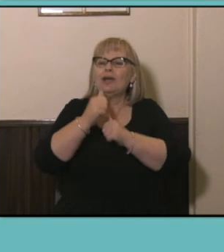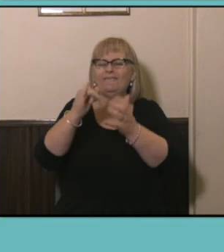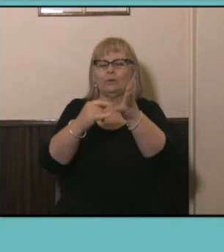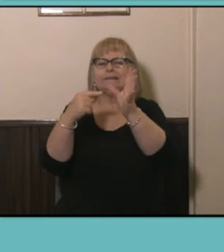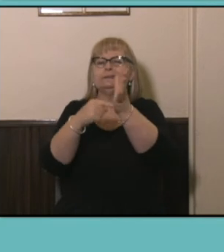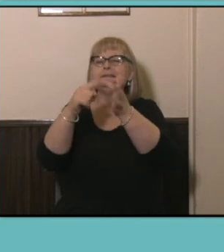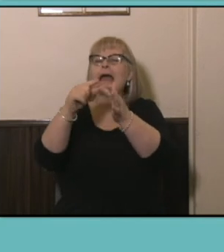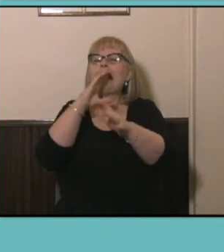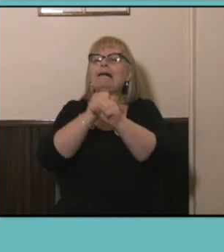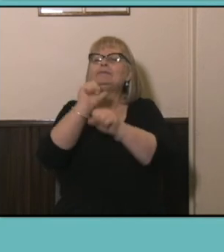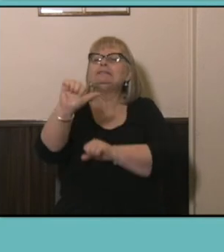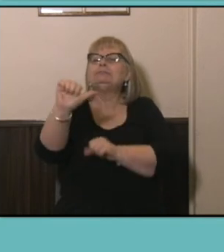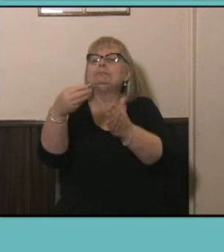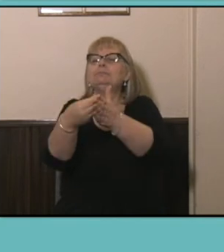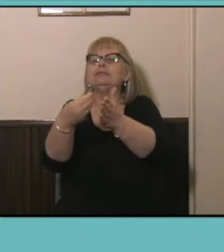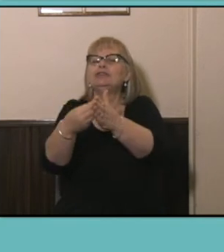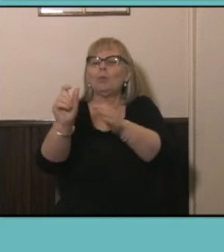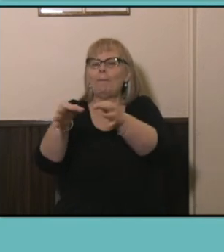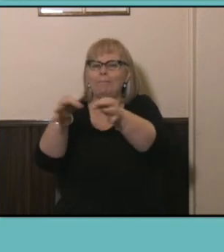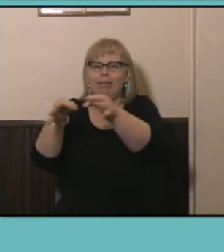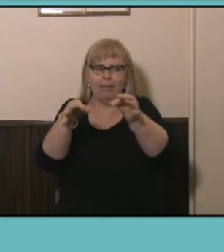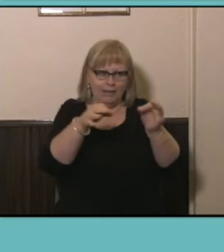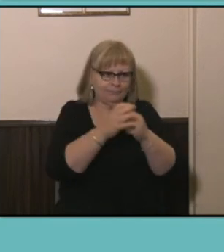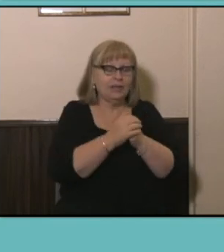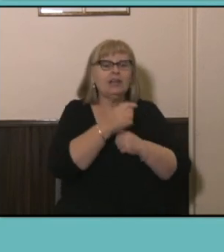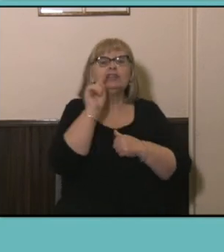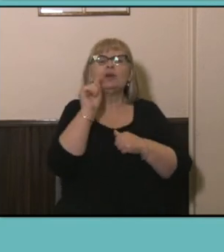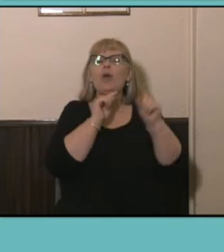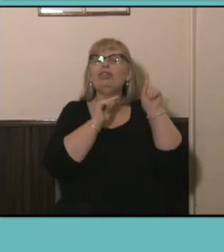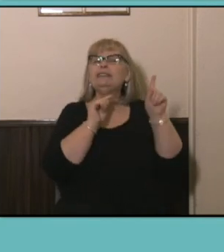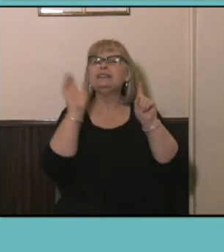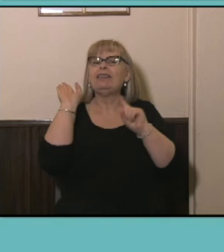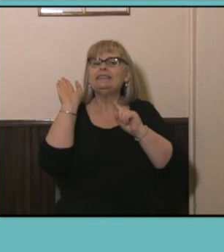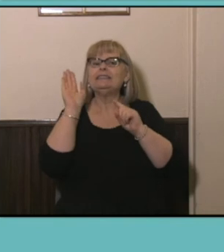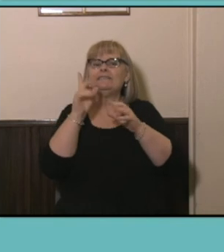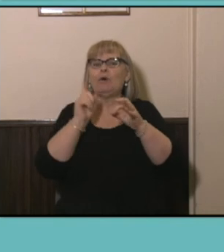This slide shows the results for Queensland but you can do this analysis